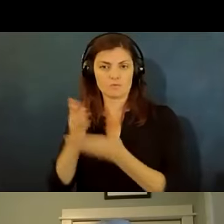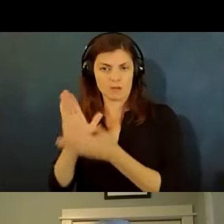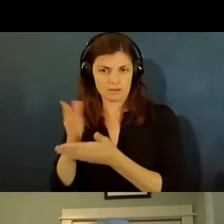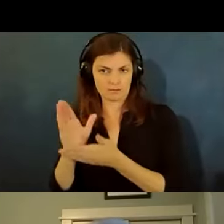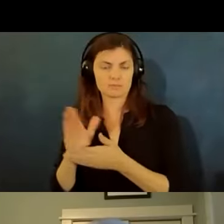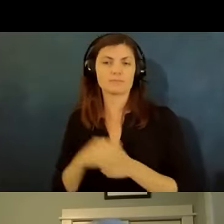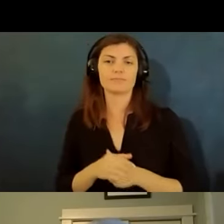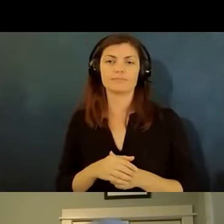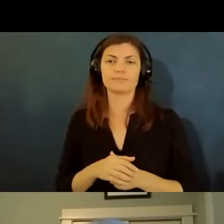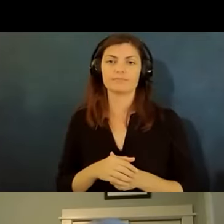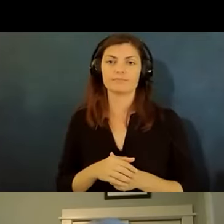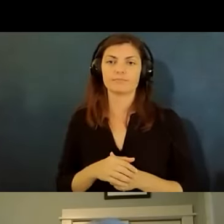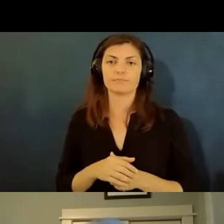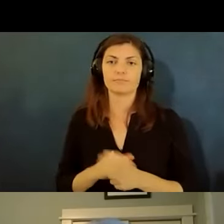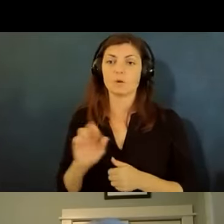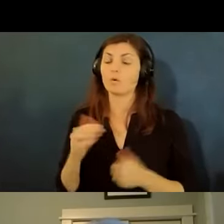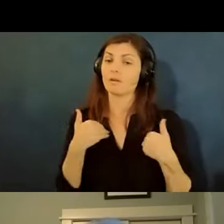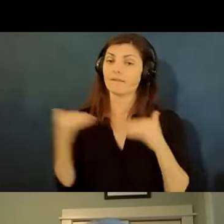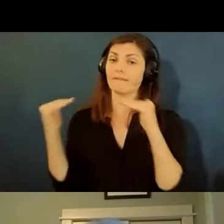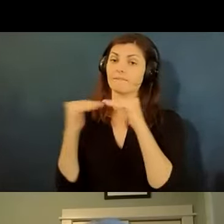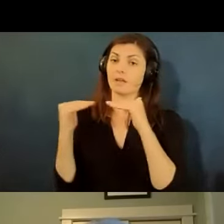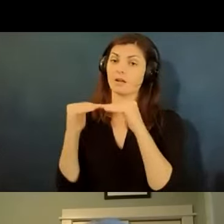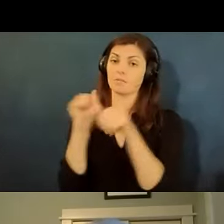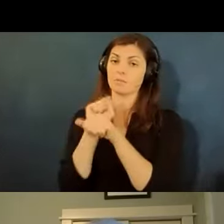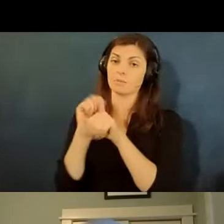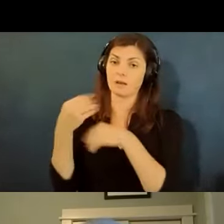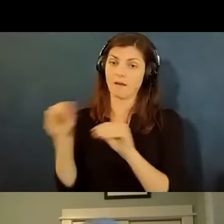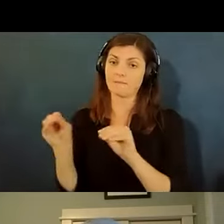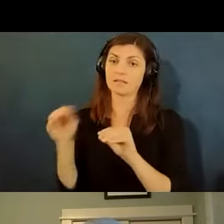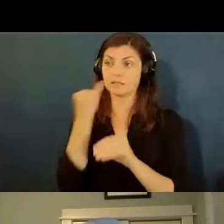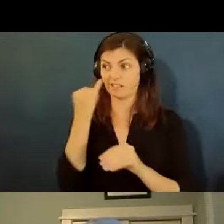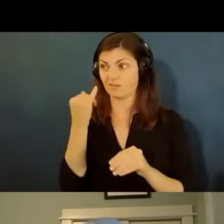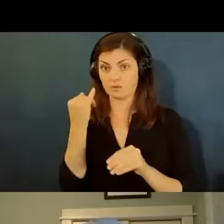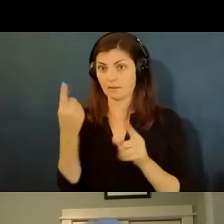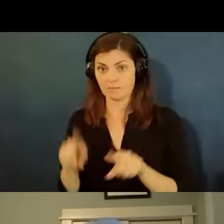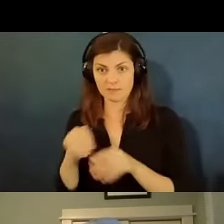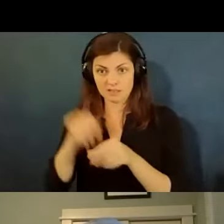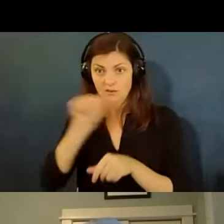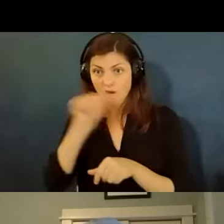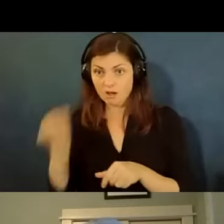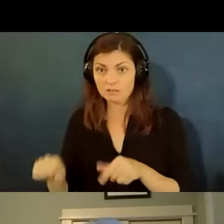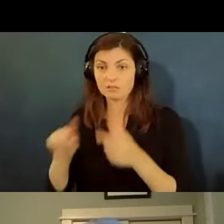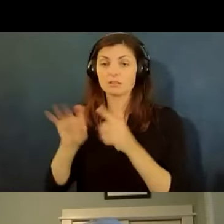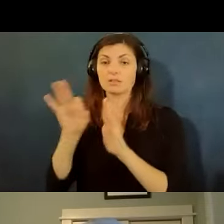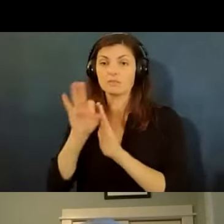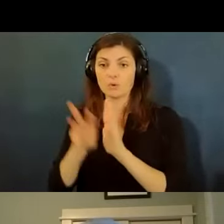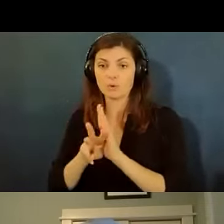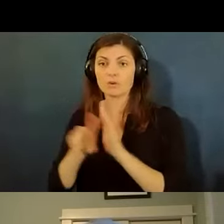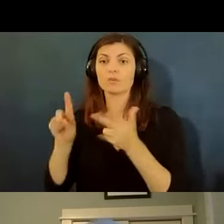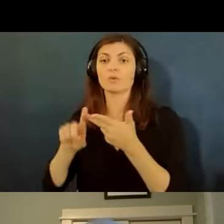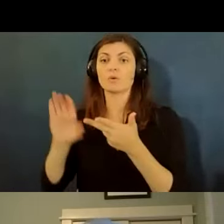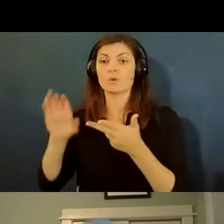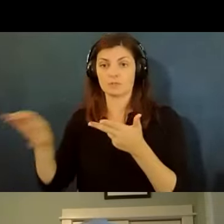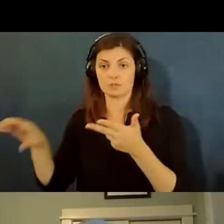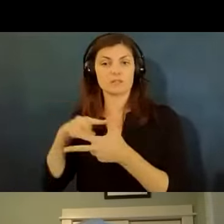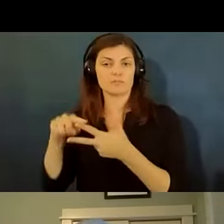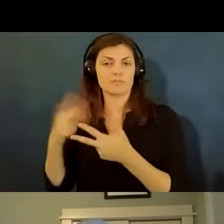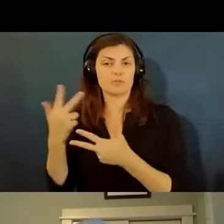fair employment offices if you happen to be in austin fort worth or corpus um and so you file